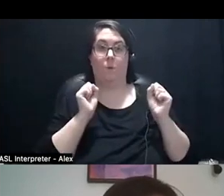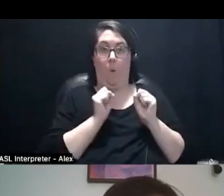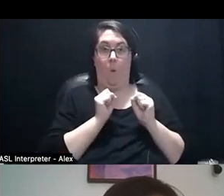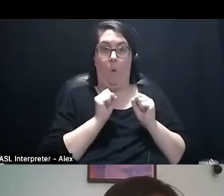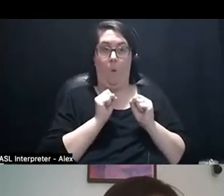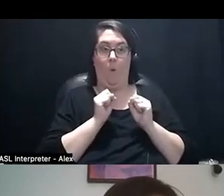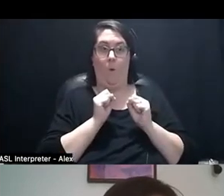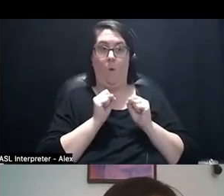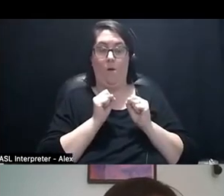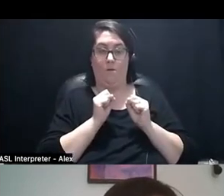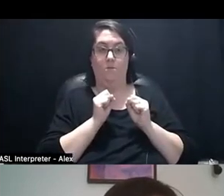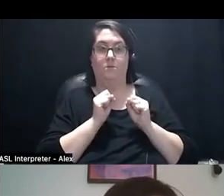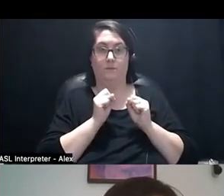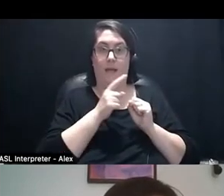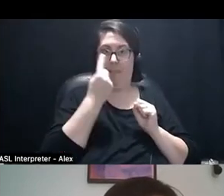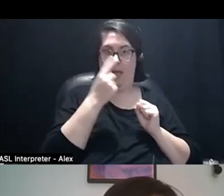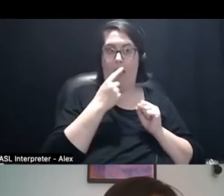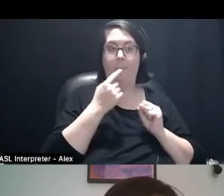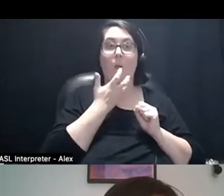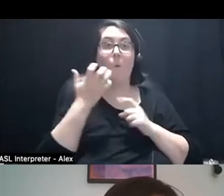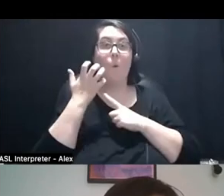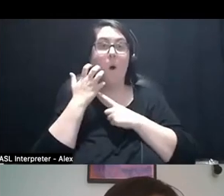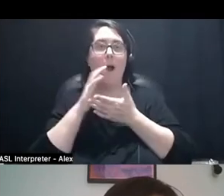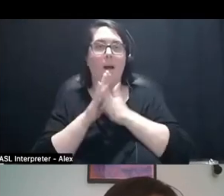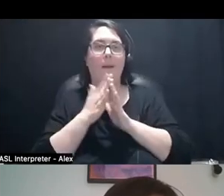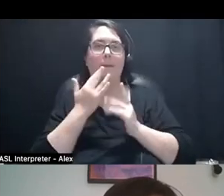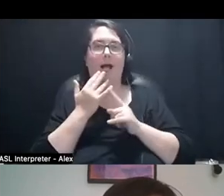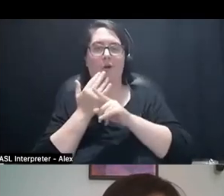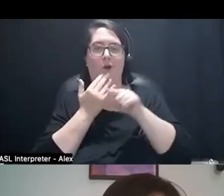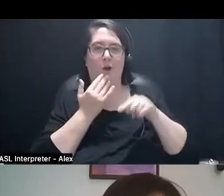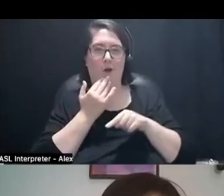and then when it heats up it warms into all the colors and so.